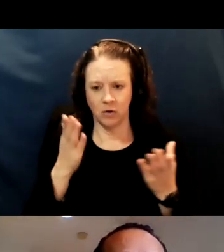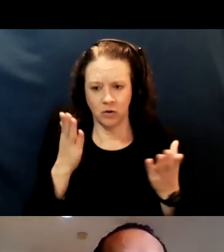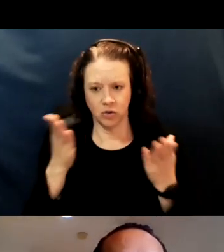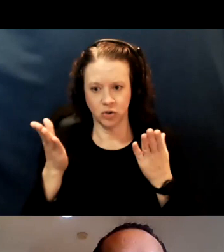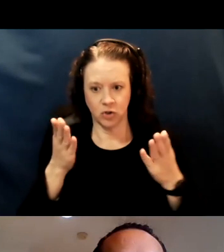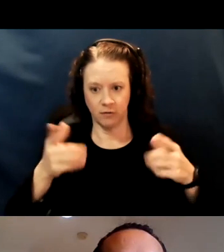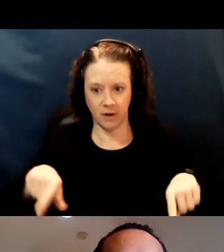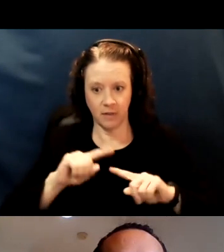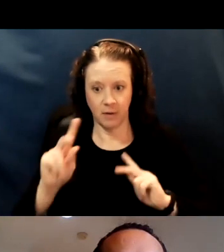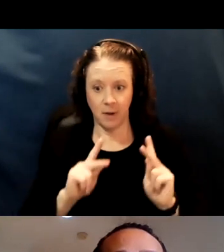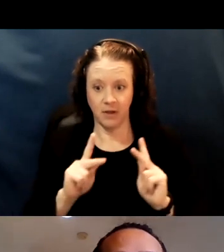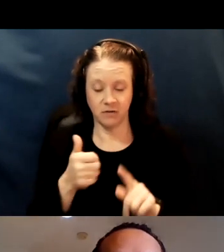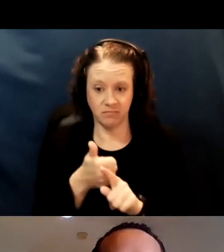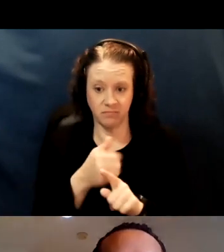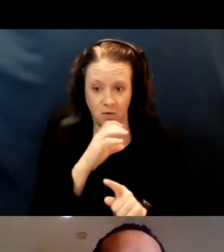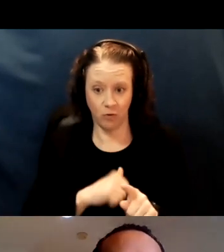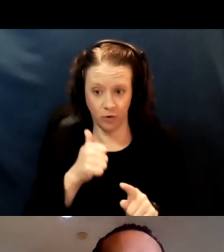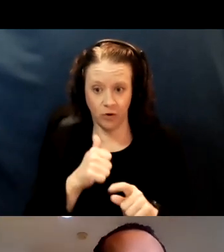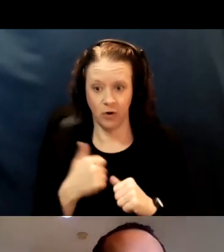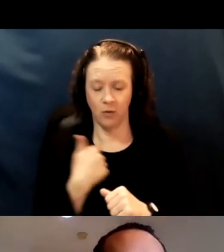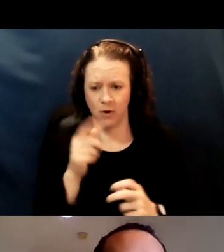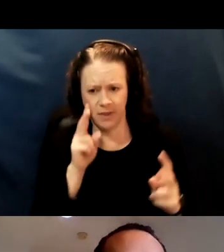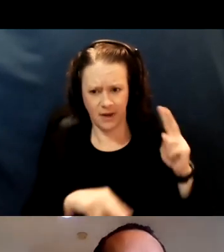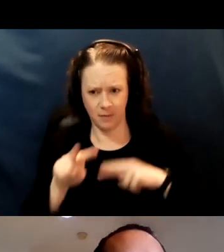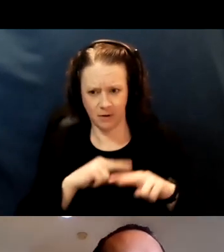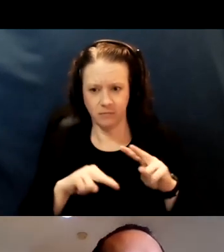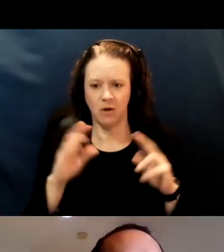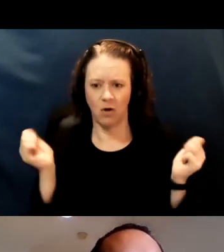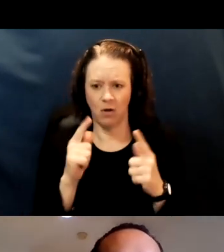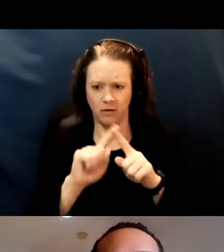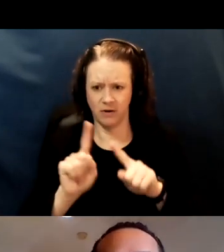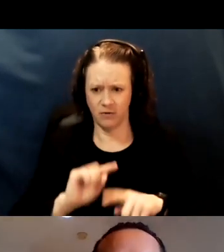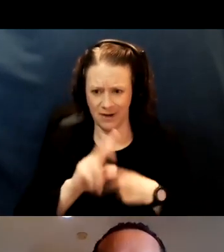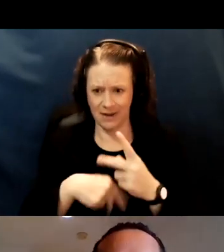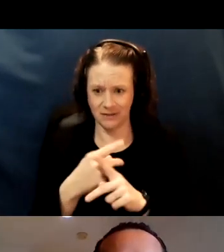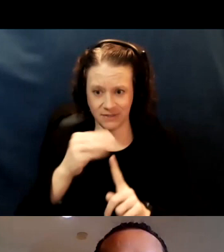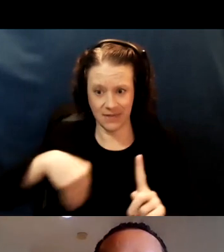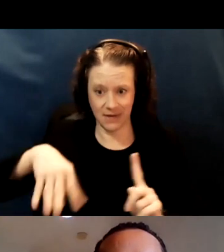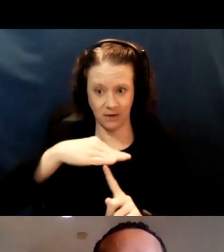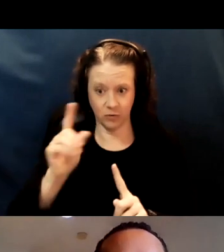we're also thinking about all the different kinds of settings in which they live. We don't have the same kind of data